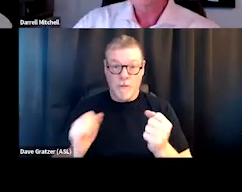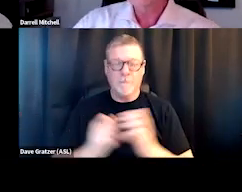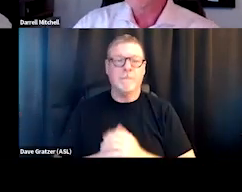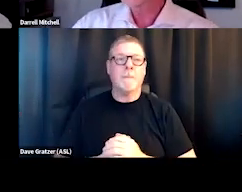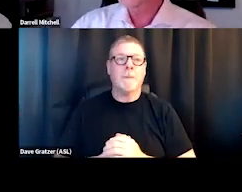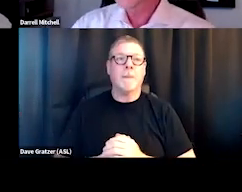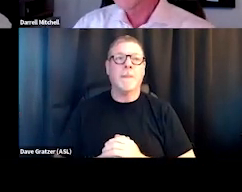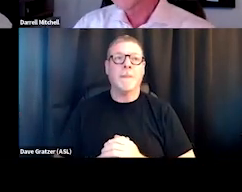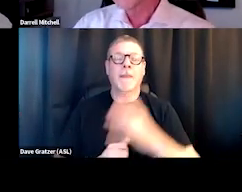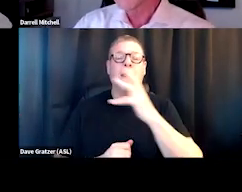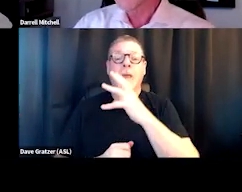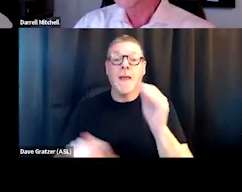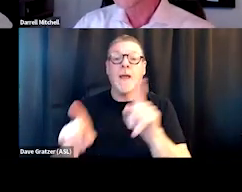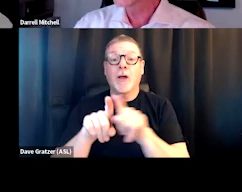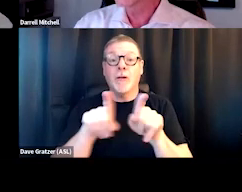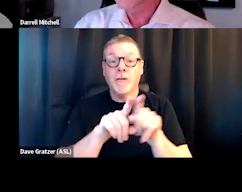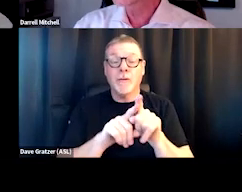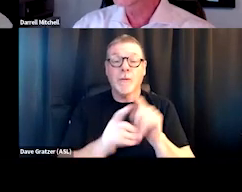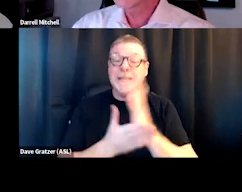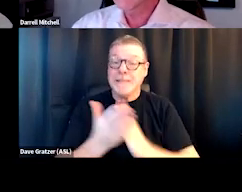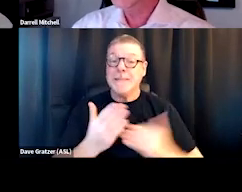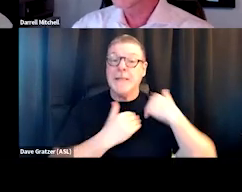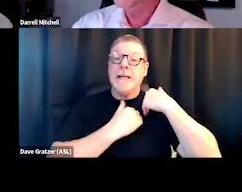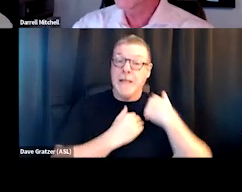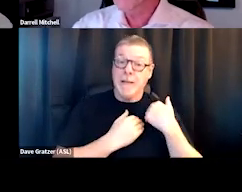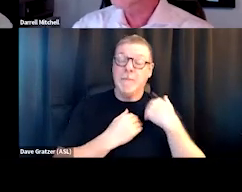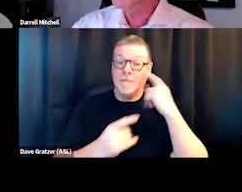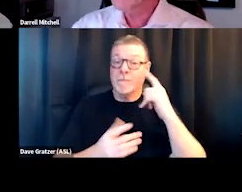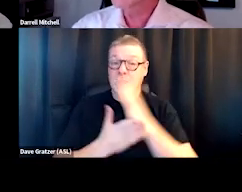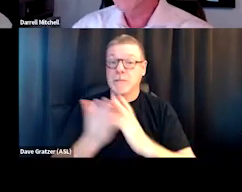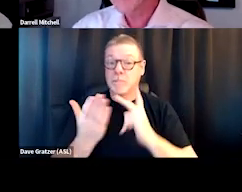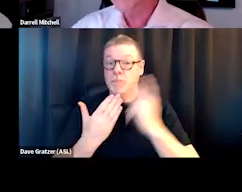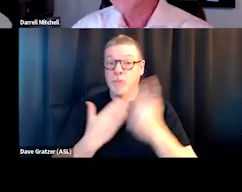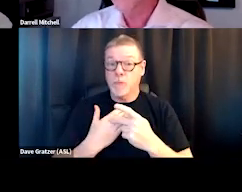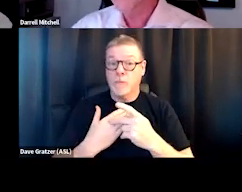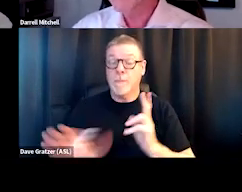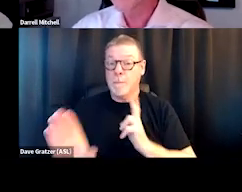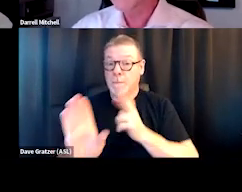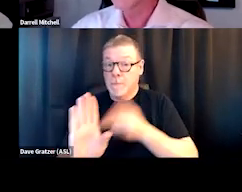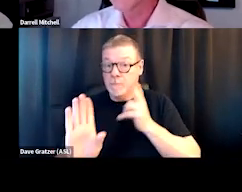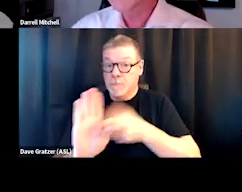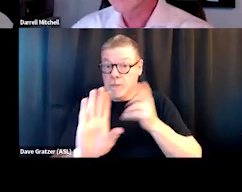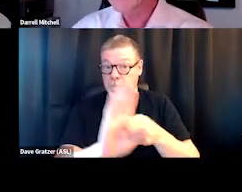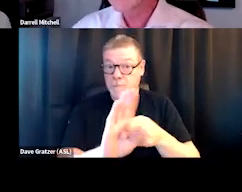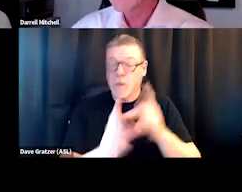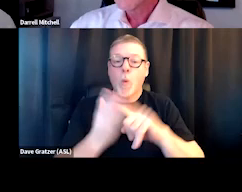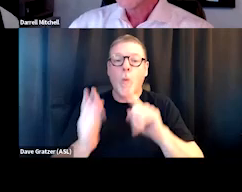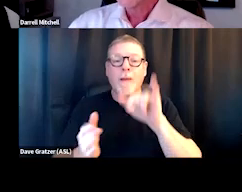and also some of the obligations of residency in some of the programs or participation in the programs, what that will look like.